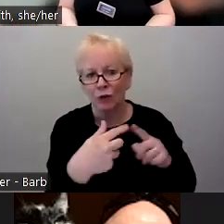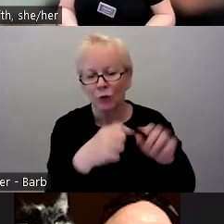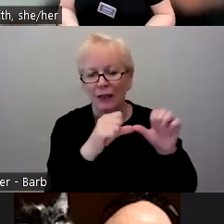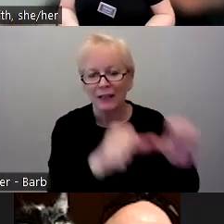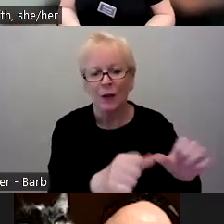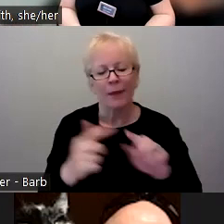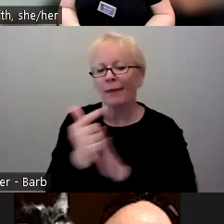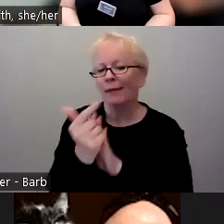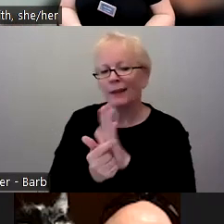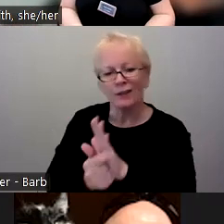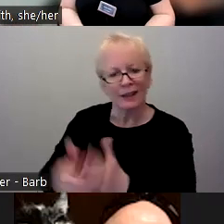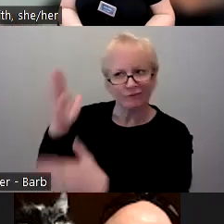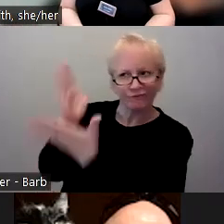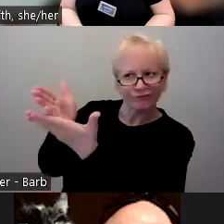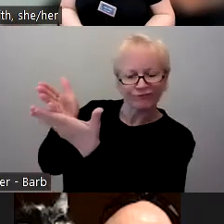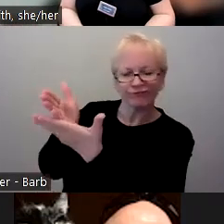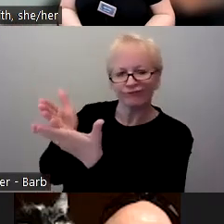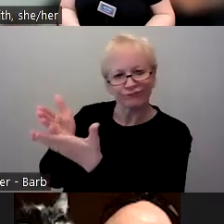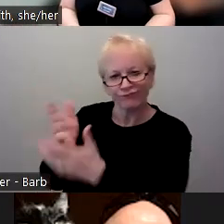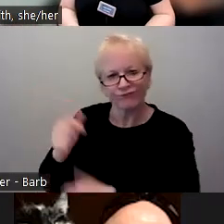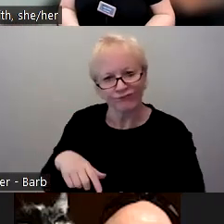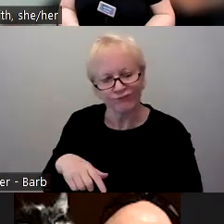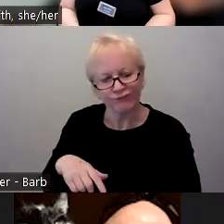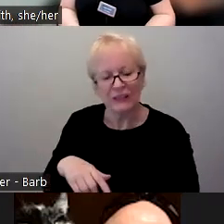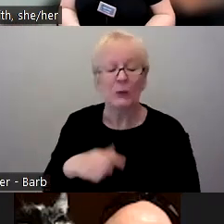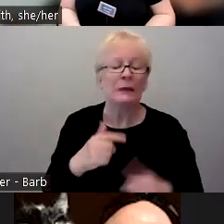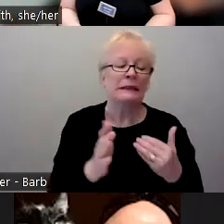So it's easy to get depressed in this work.